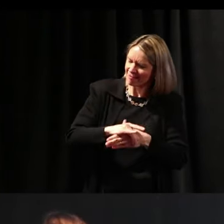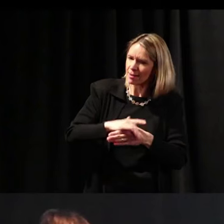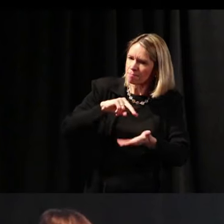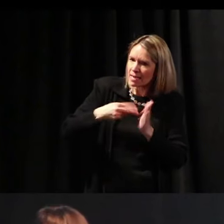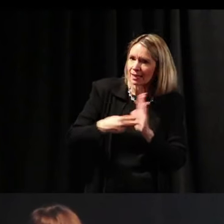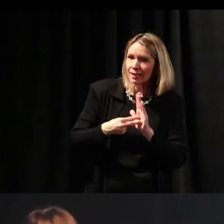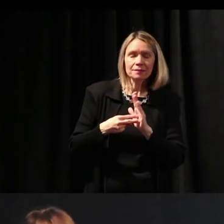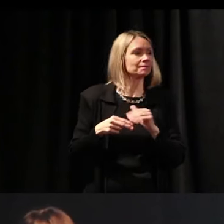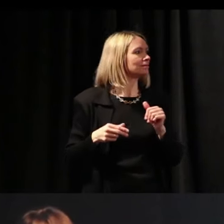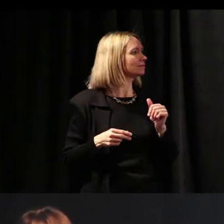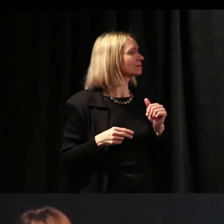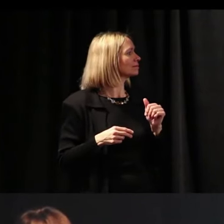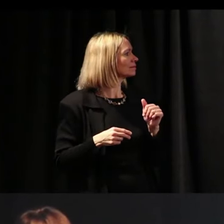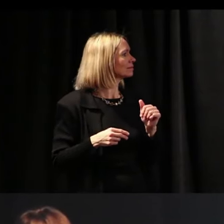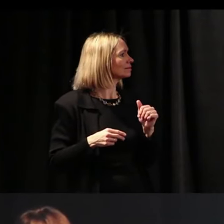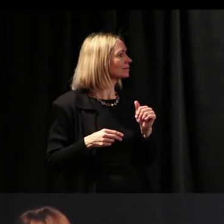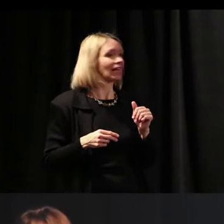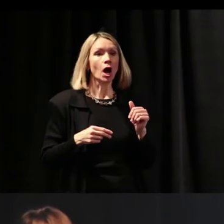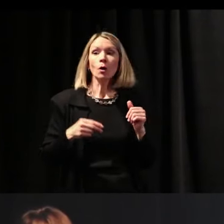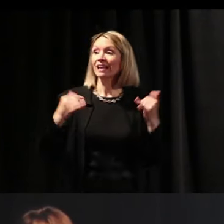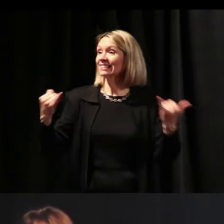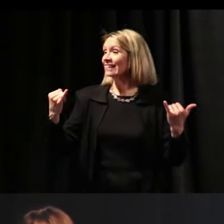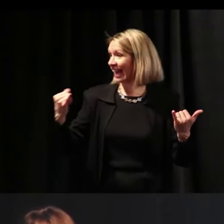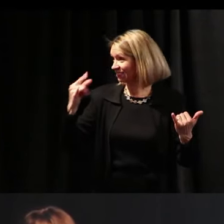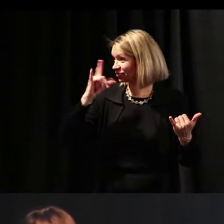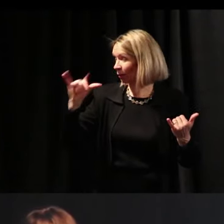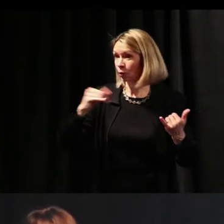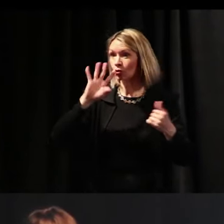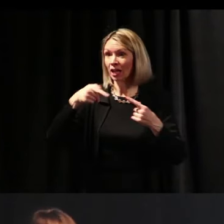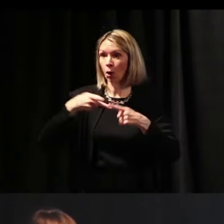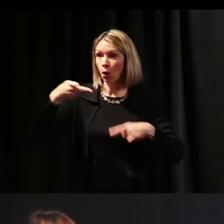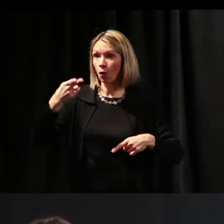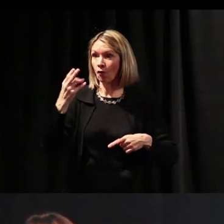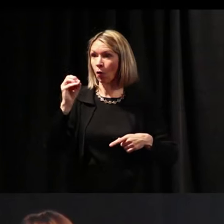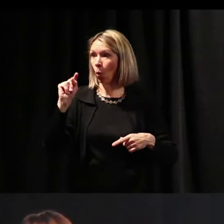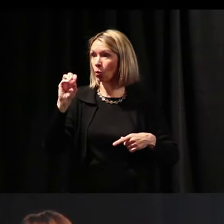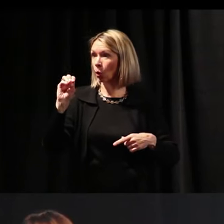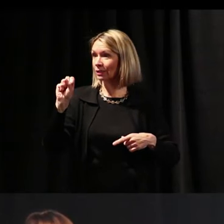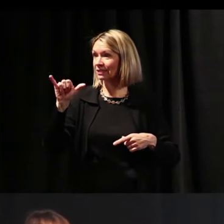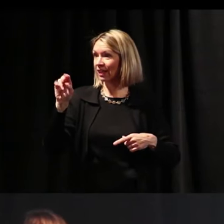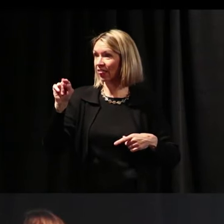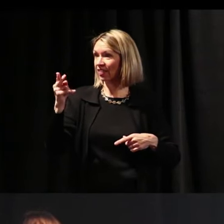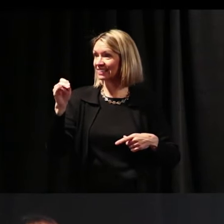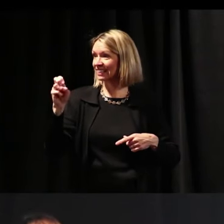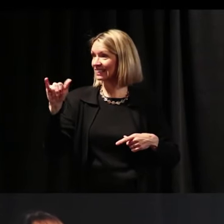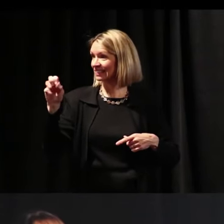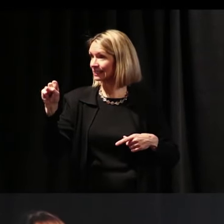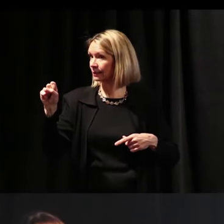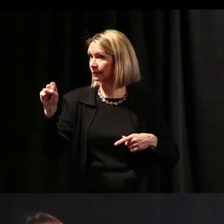It's not, “Today we're going to learn the word of photosynthesis.” It's different. It's meaningful for them.